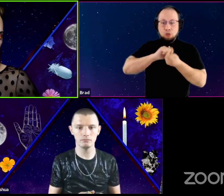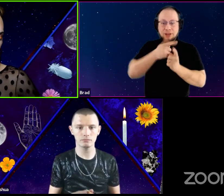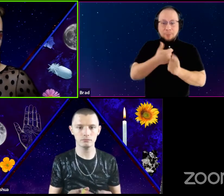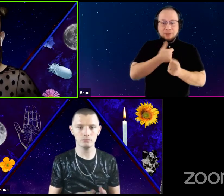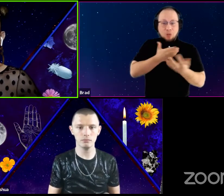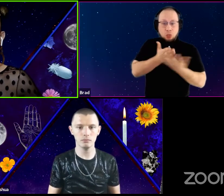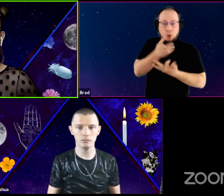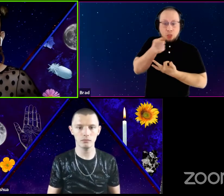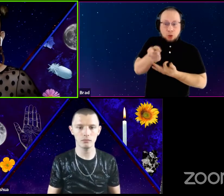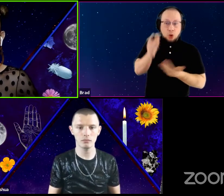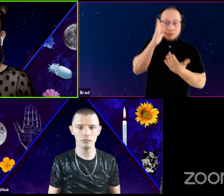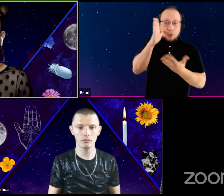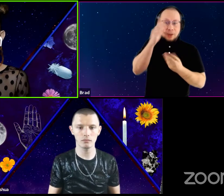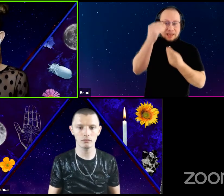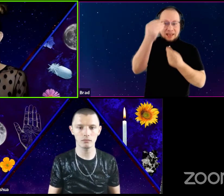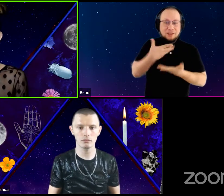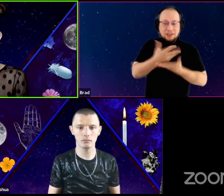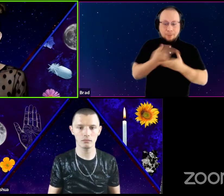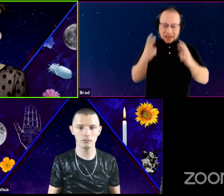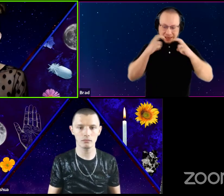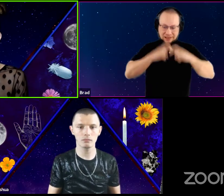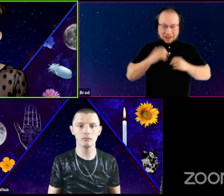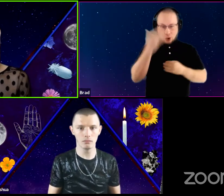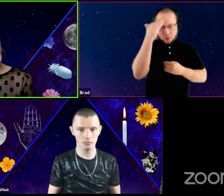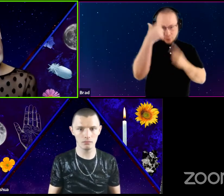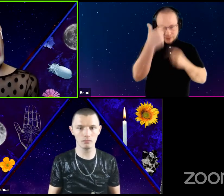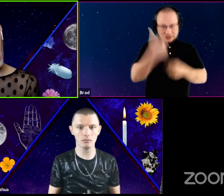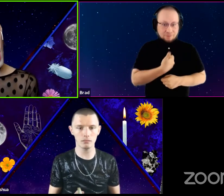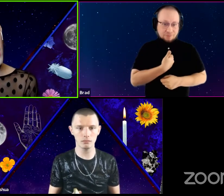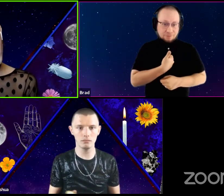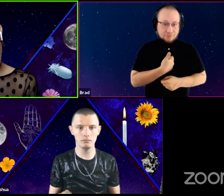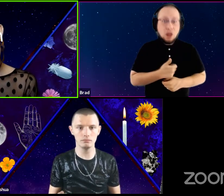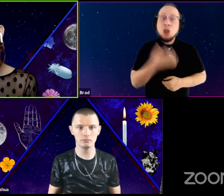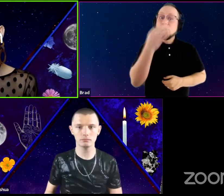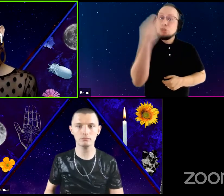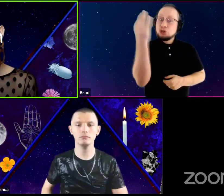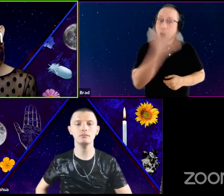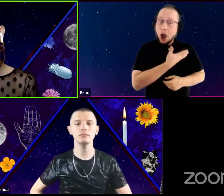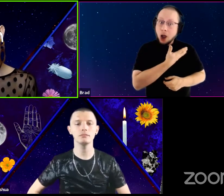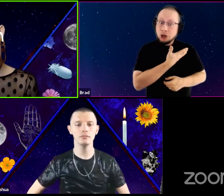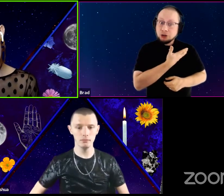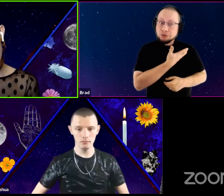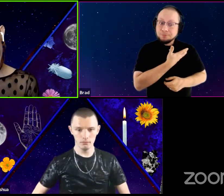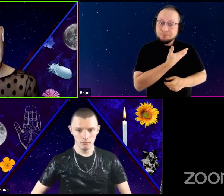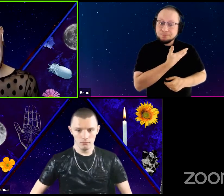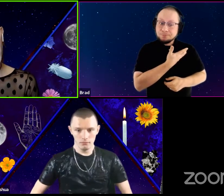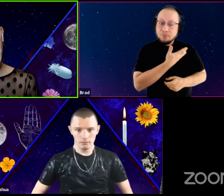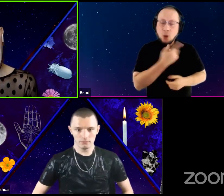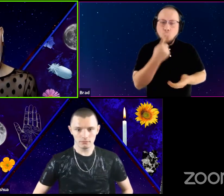hopefully give us a little bit of insight and knowledge. Oh Josh. What are you thinking about right now?